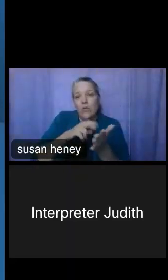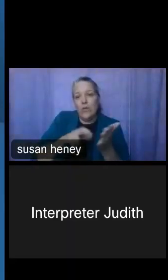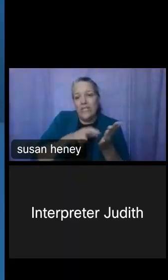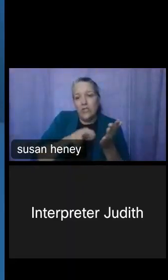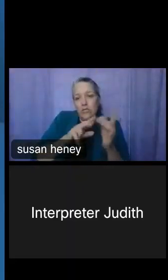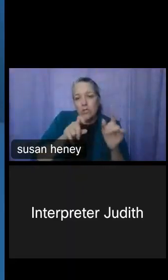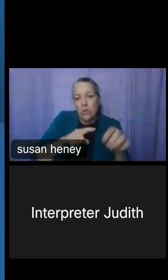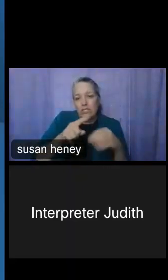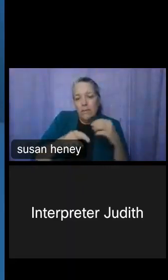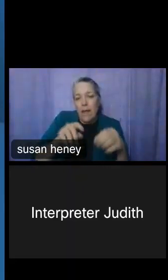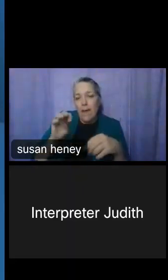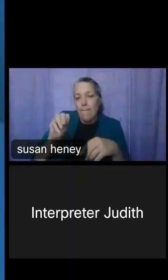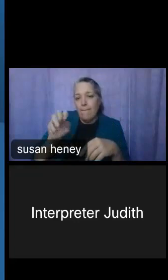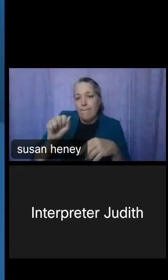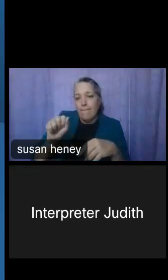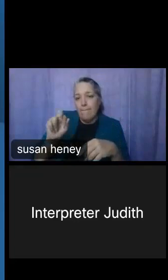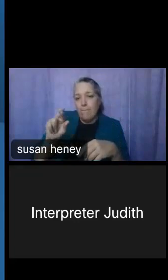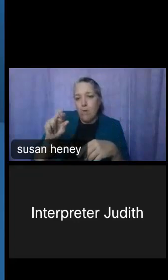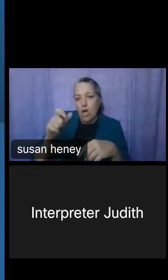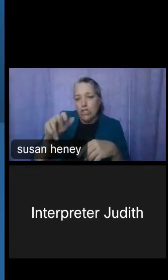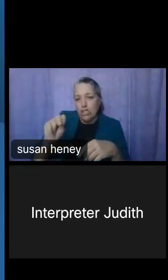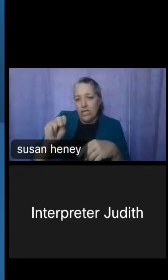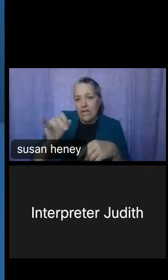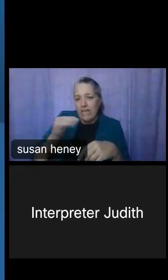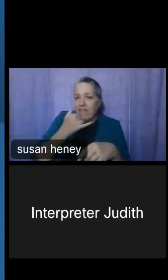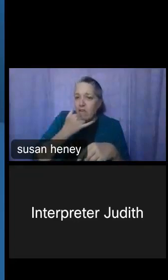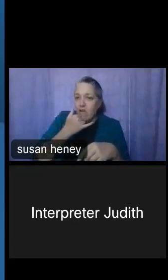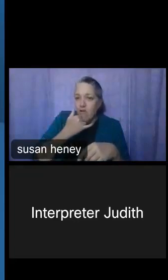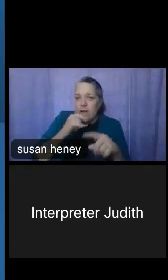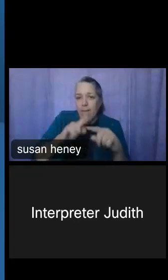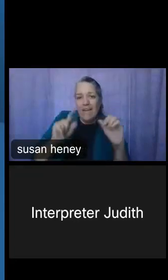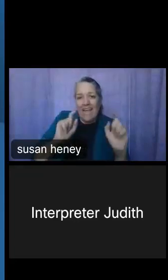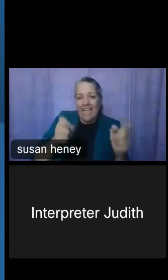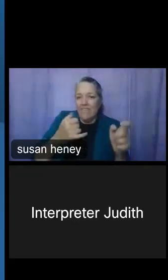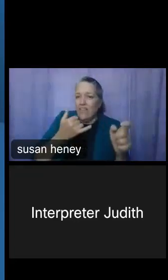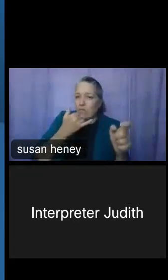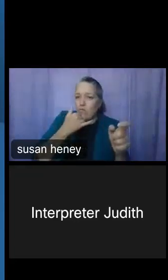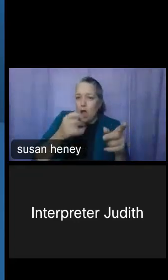of error, but I think I provided the answer in the wrong section. So, there is no way